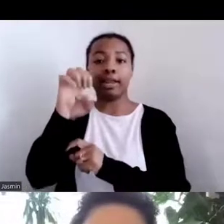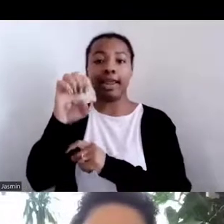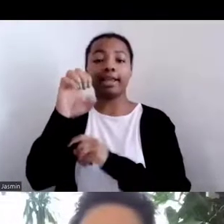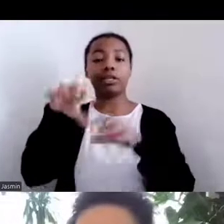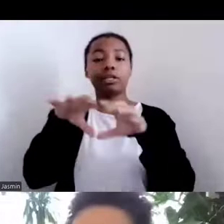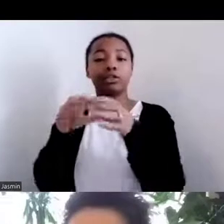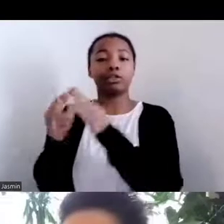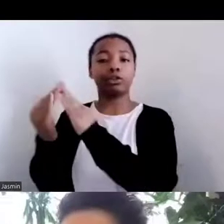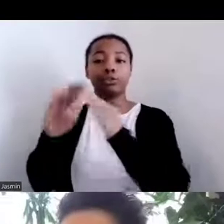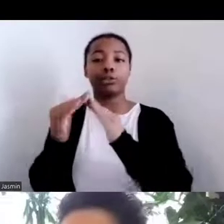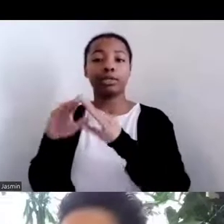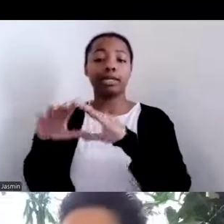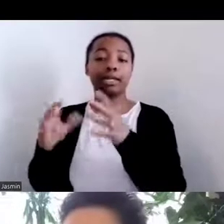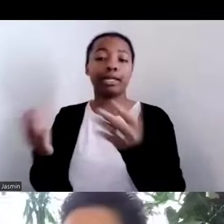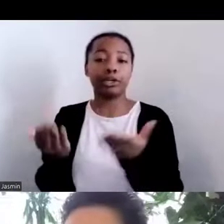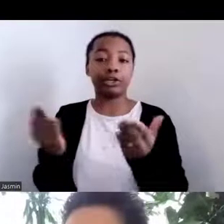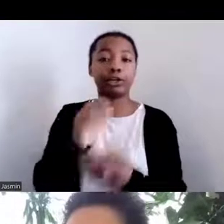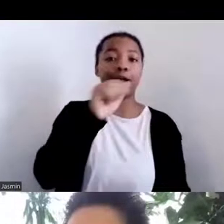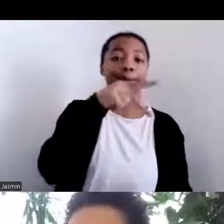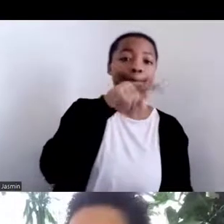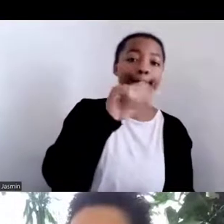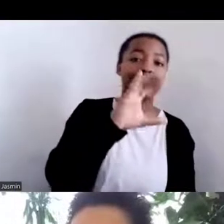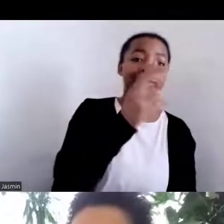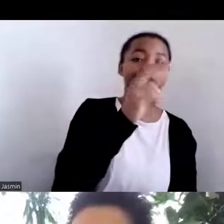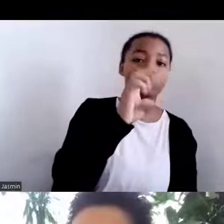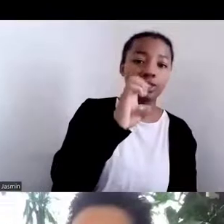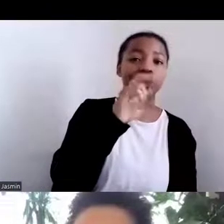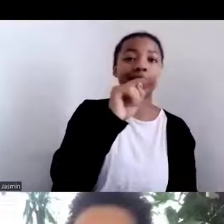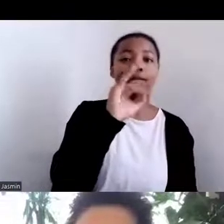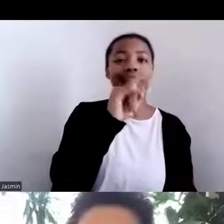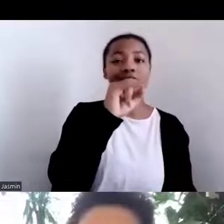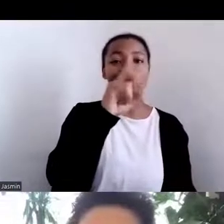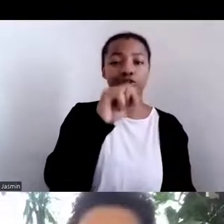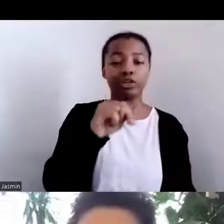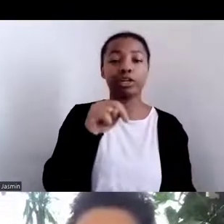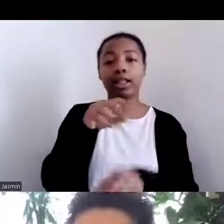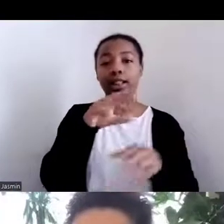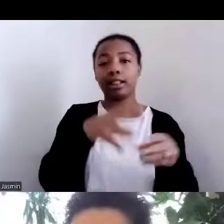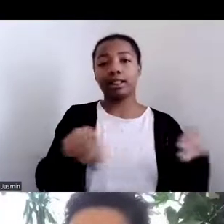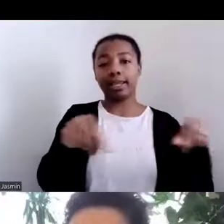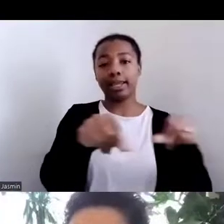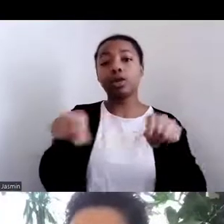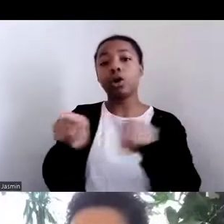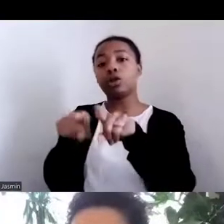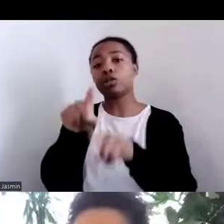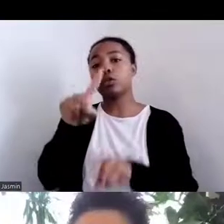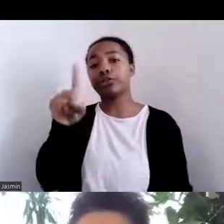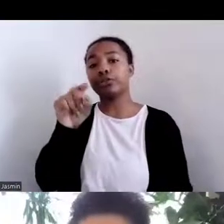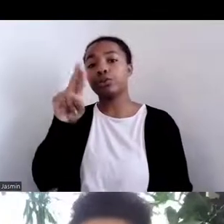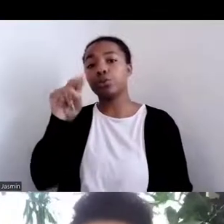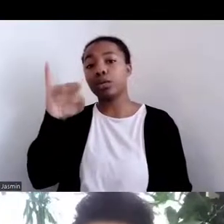Southern Ute, Jicarilla Apache Nation, and as well as the Zuni Pueblo, and so just recognize all my relatives.